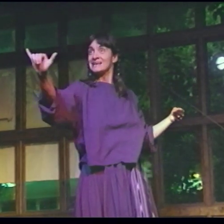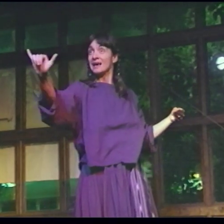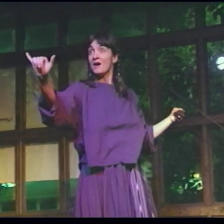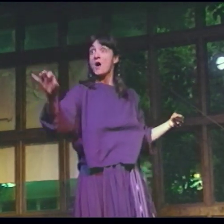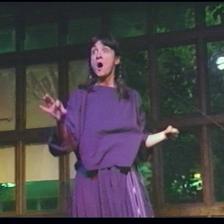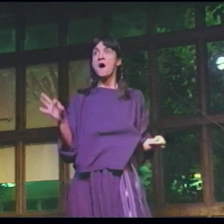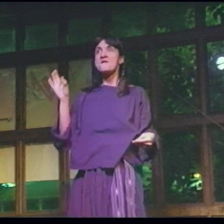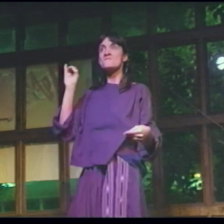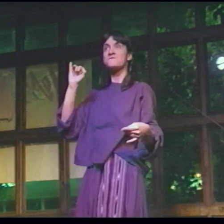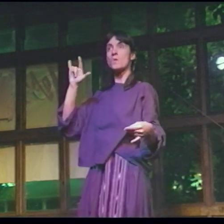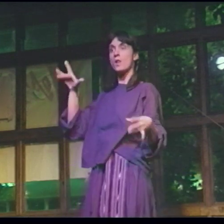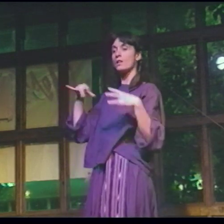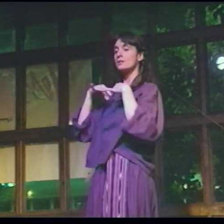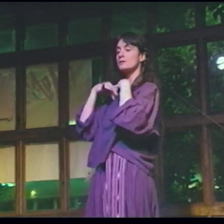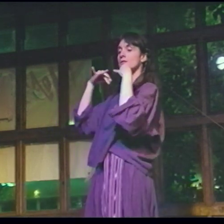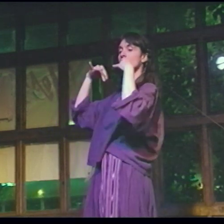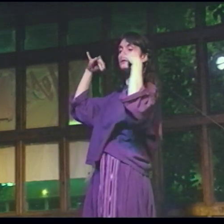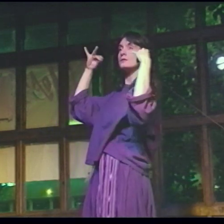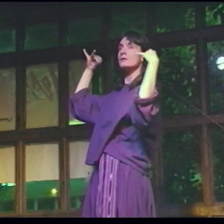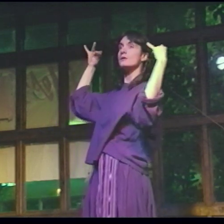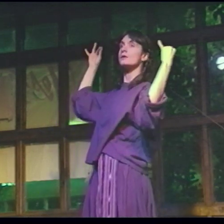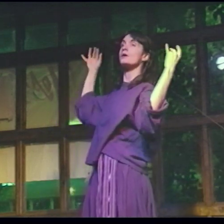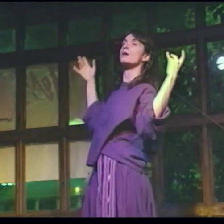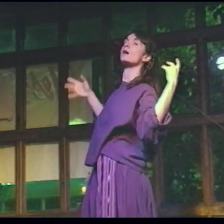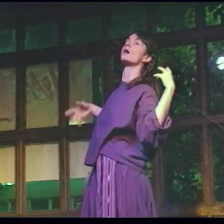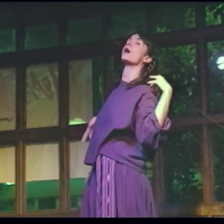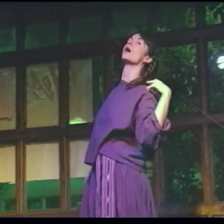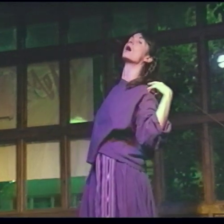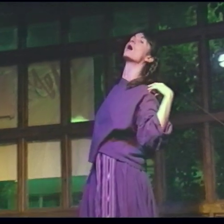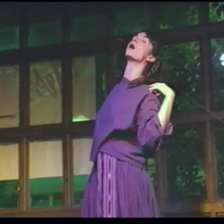A Hershey's bar... with the foil undone!